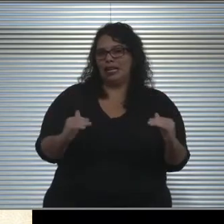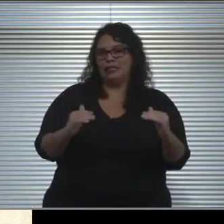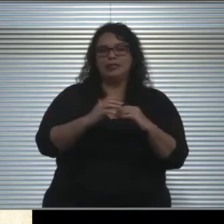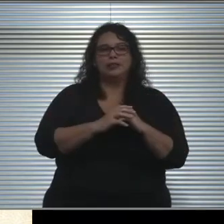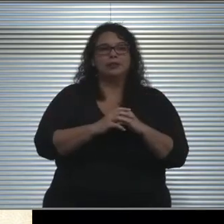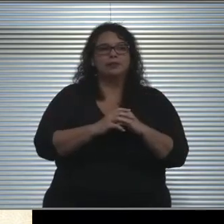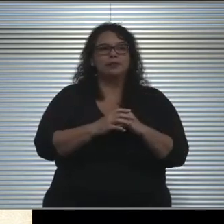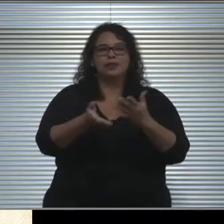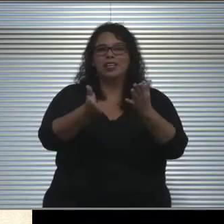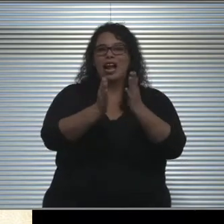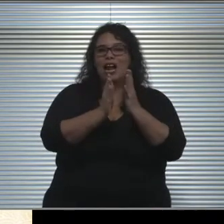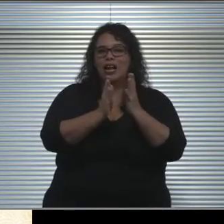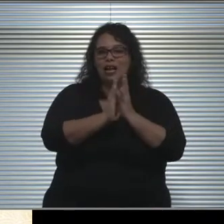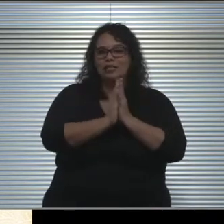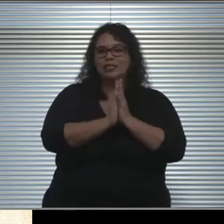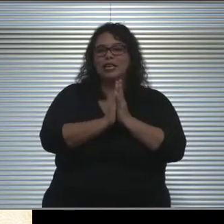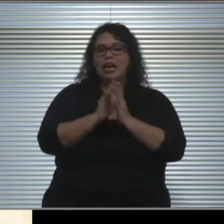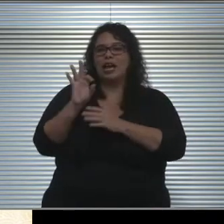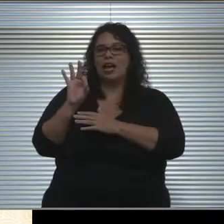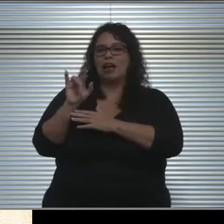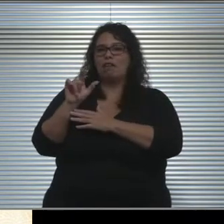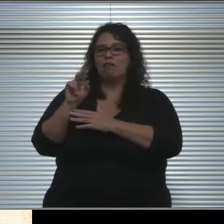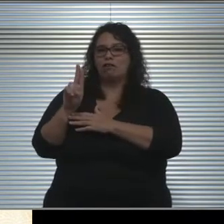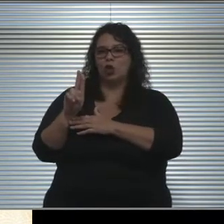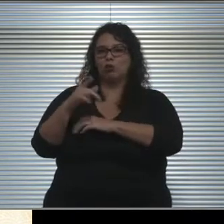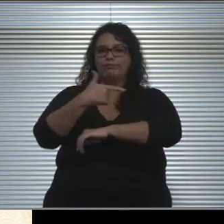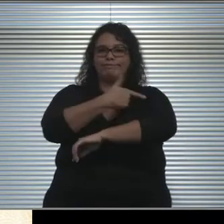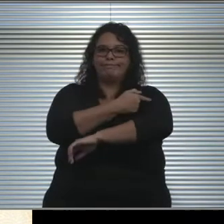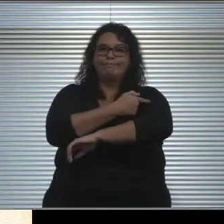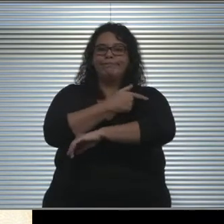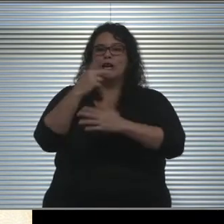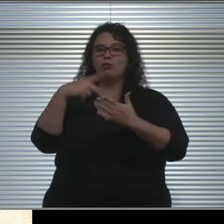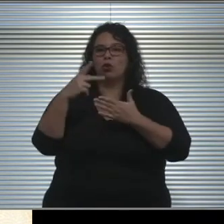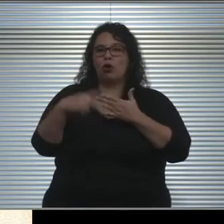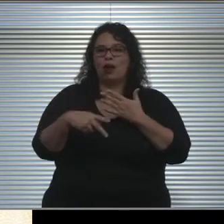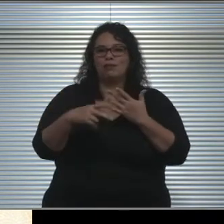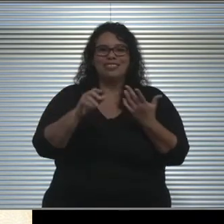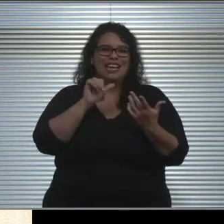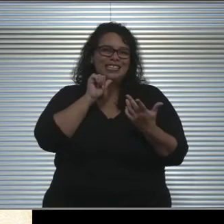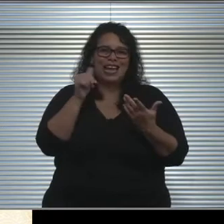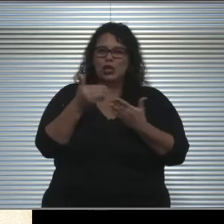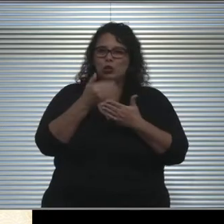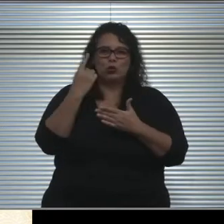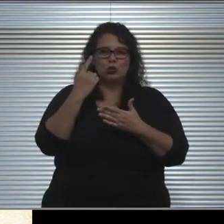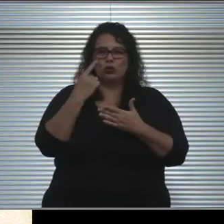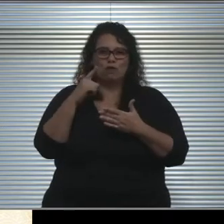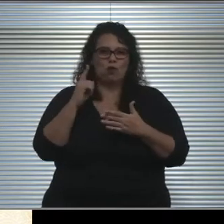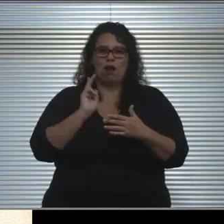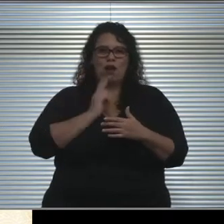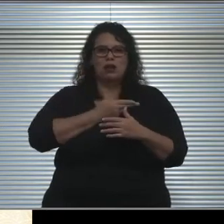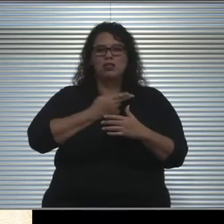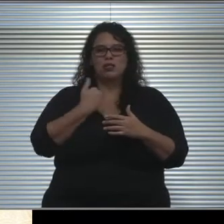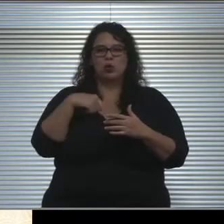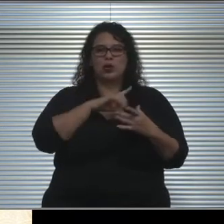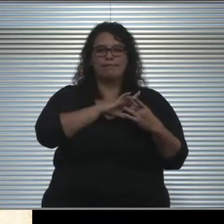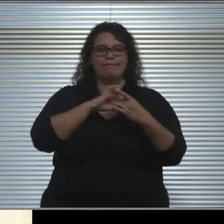They are requiring a flu vaccination program. This is not entirely new to us. We have, in tandem with the city,